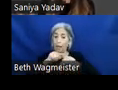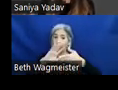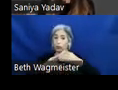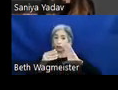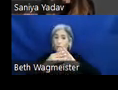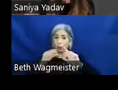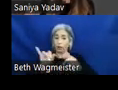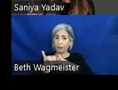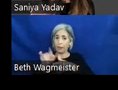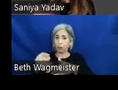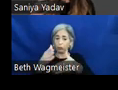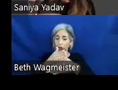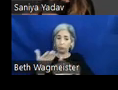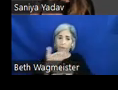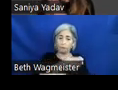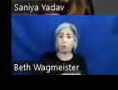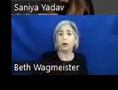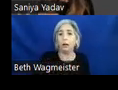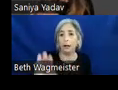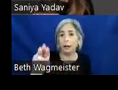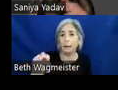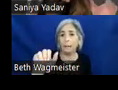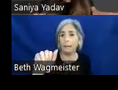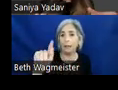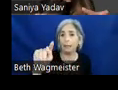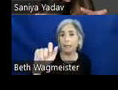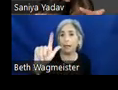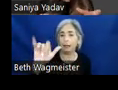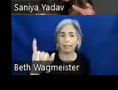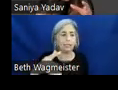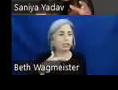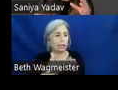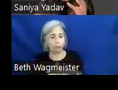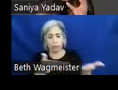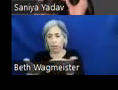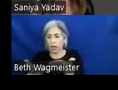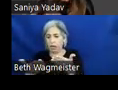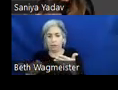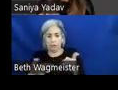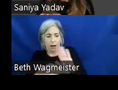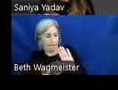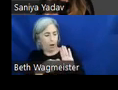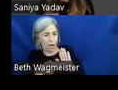shared, right. There was a designer, she was handed a brand and she worked with their design